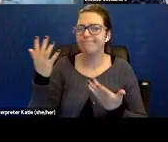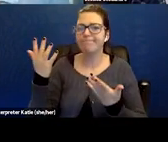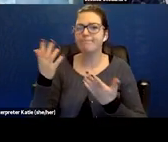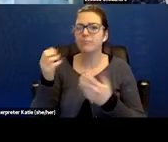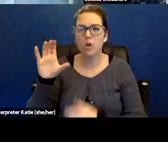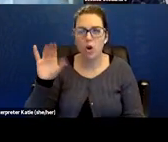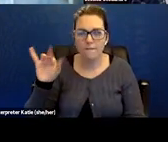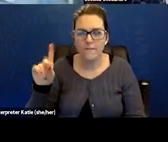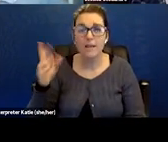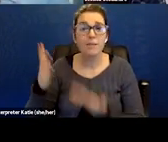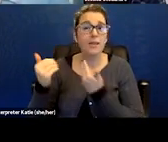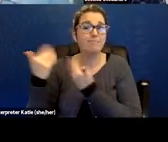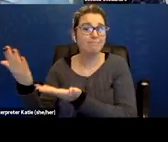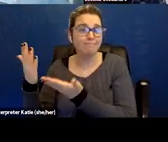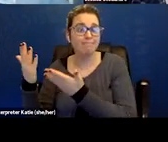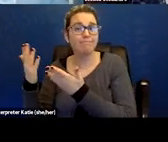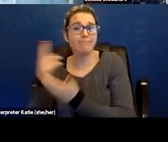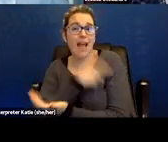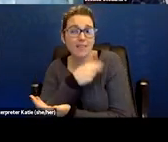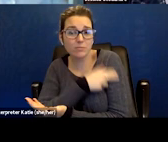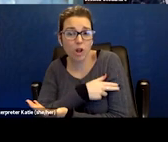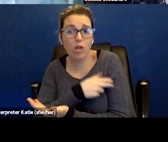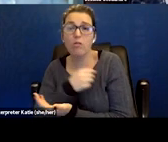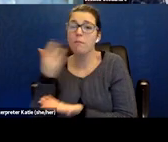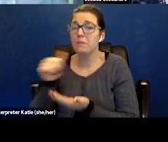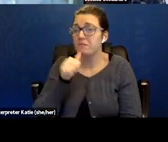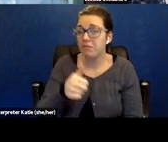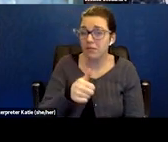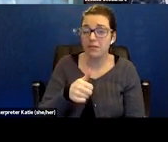Even maybe individuals not hospitalized but the other individual you worked with.